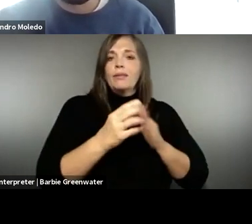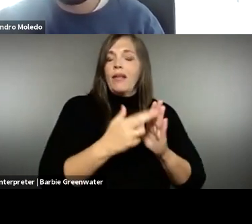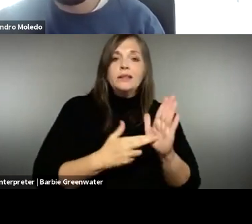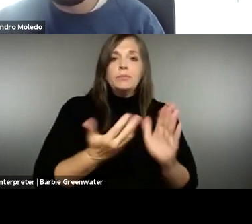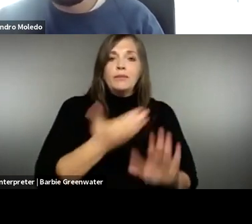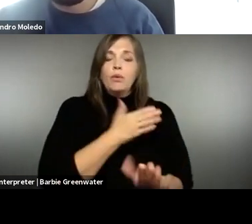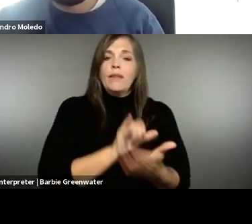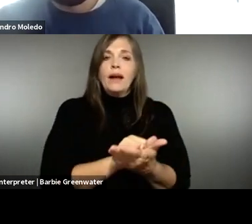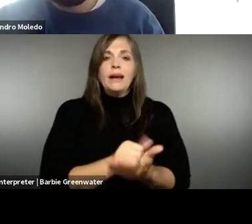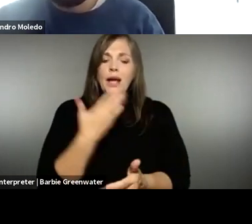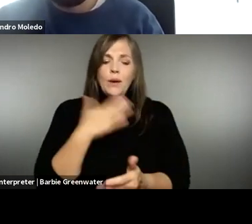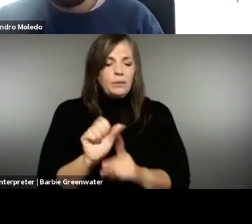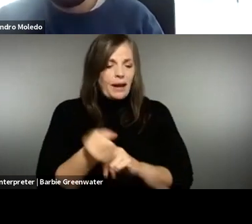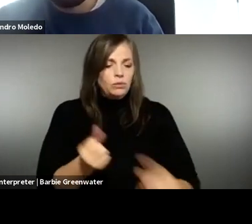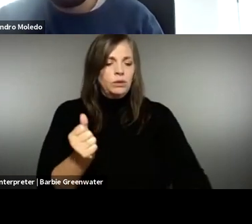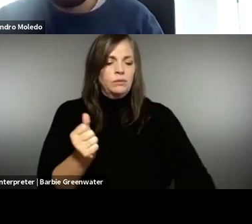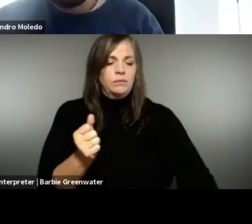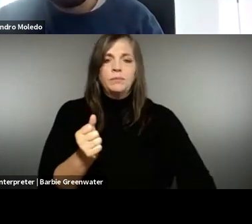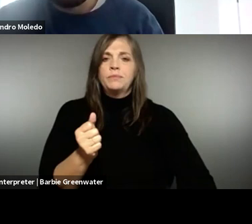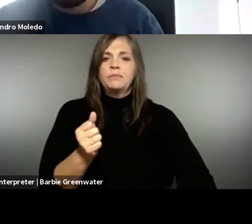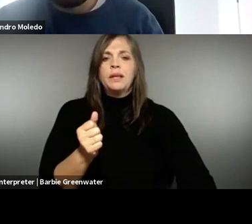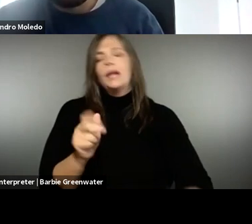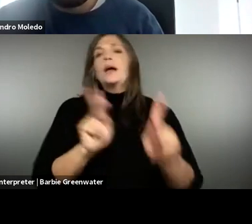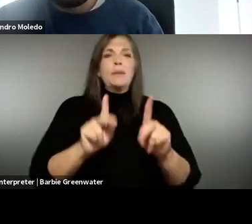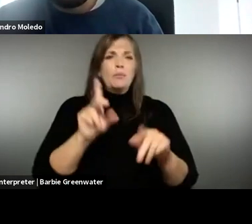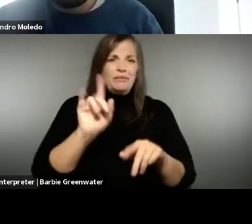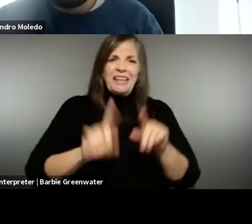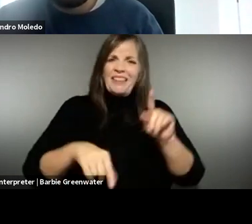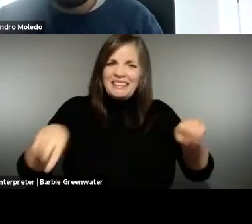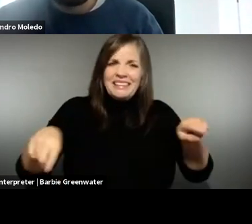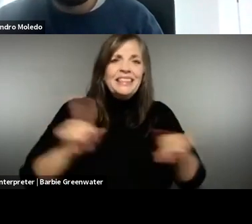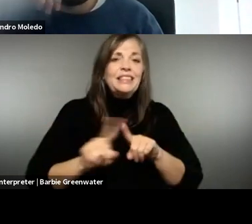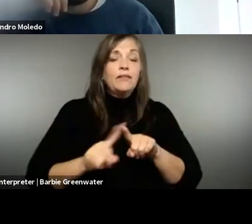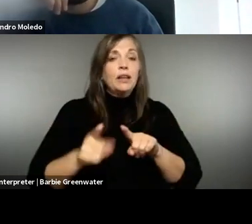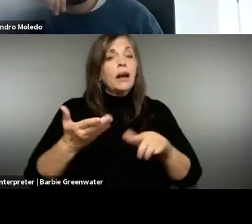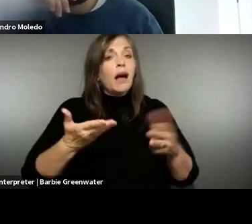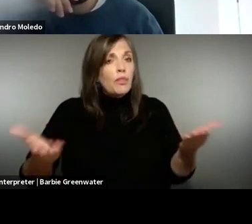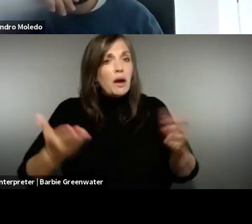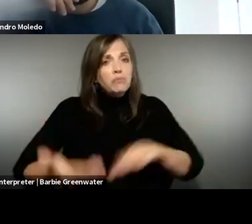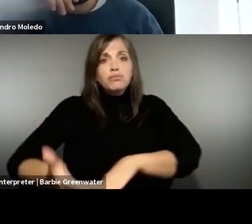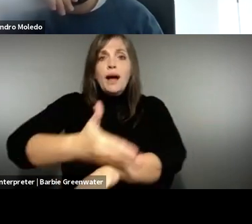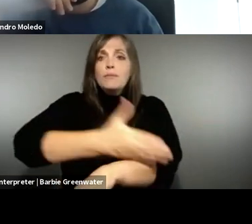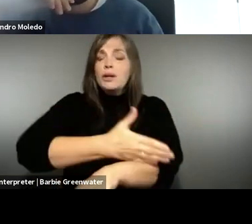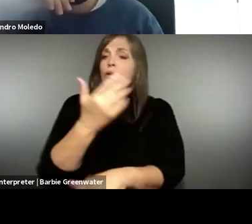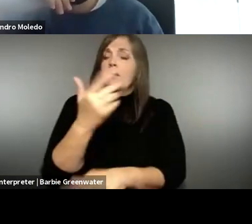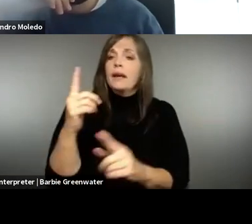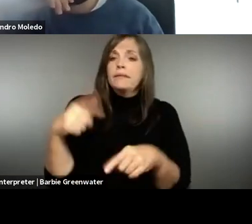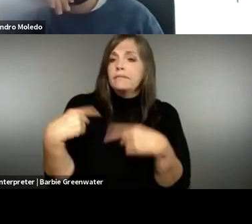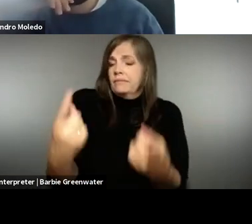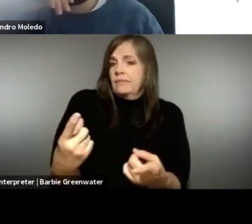WOOKAG. To kind of orient people towards and it was a very bad situation. Everything was doing different things differently